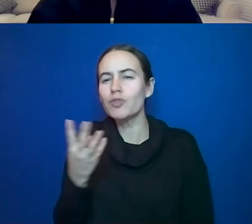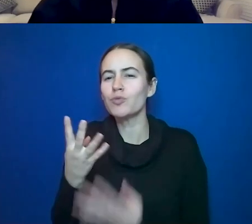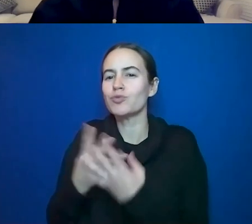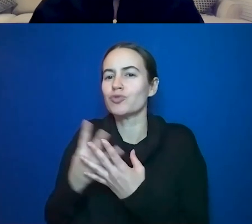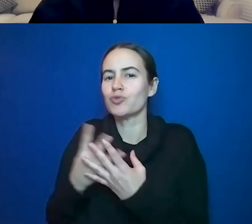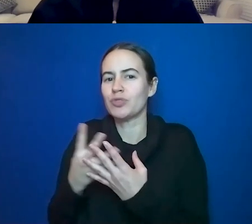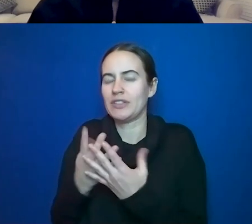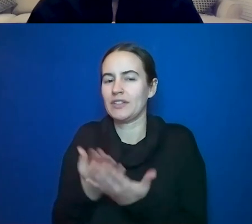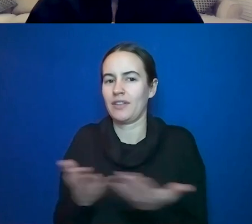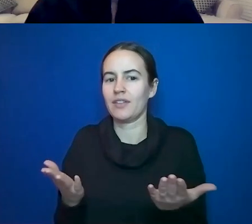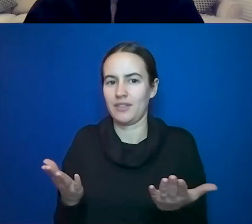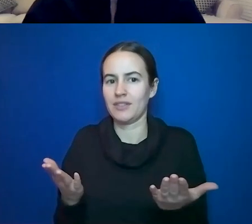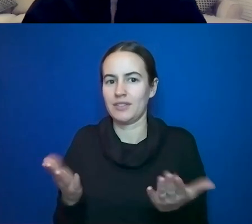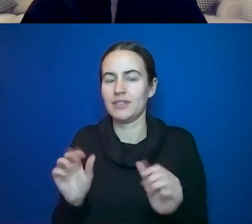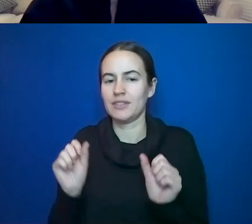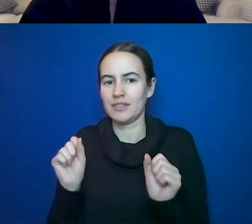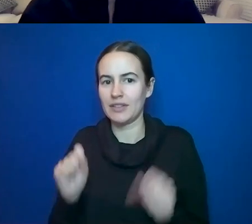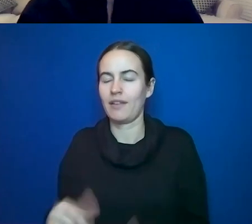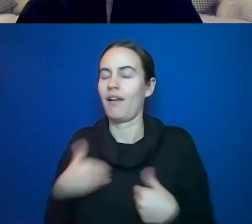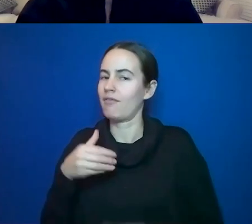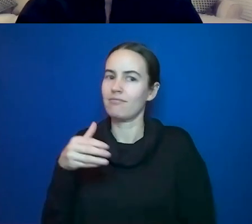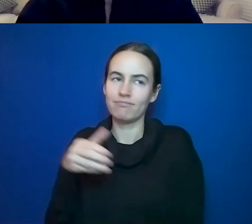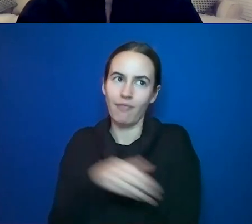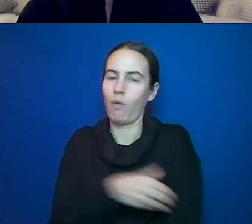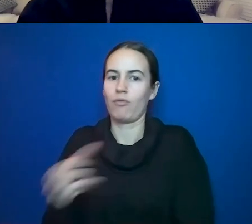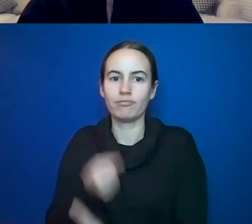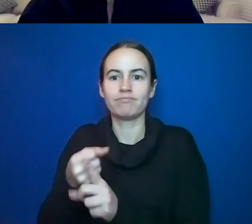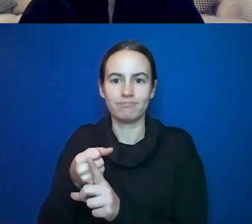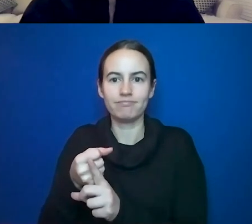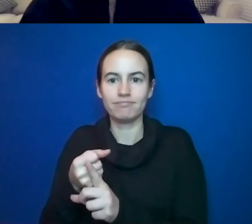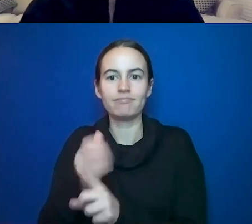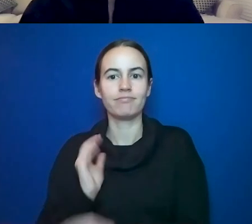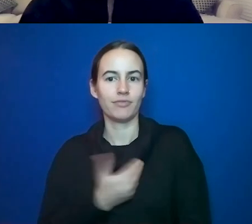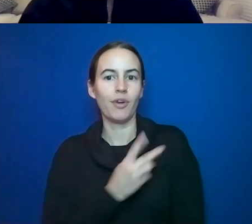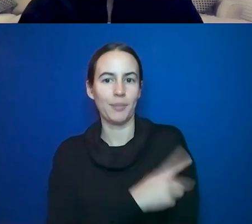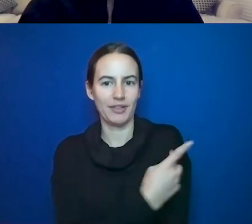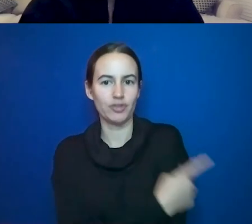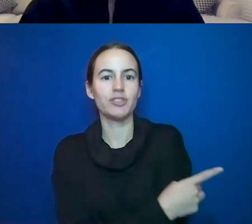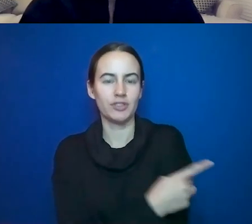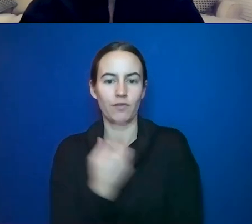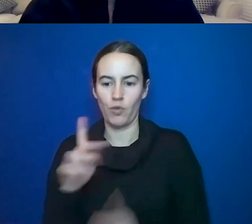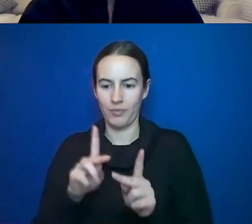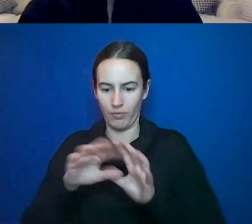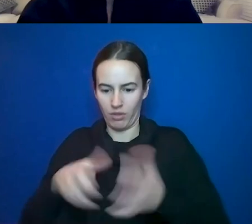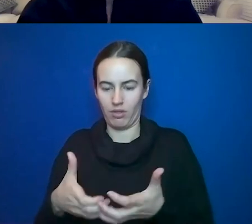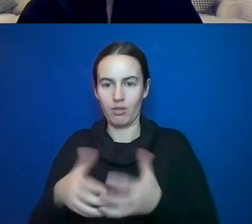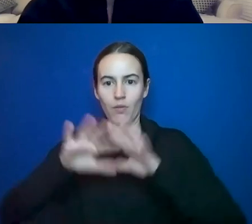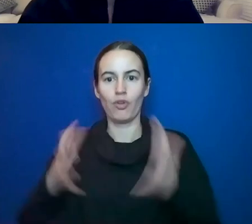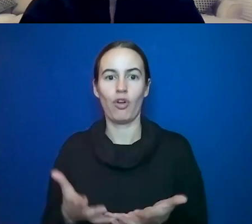powerful effect on patients and a population. If you catch these cancers early they are fixable,